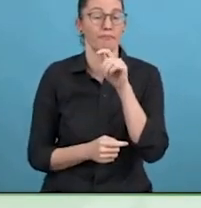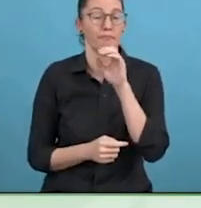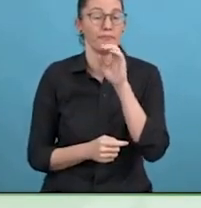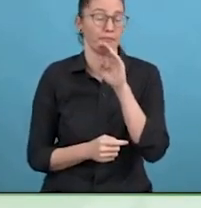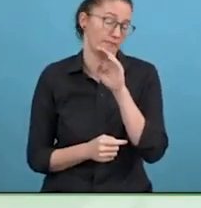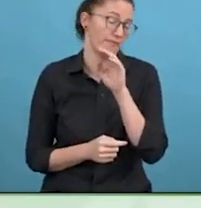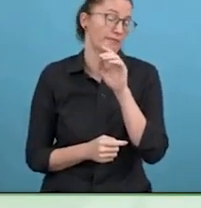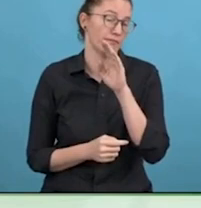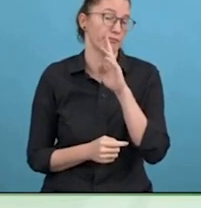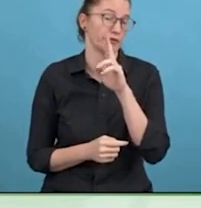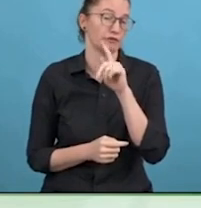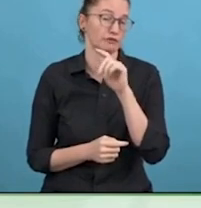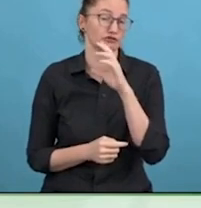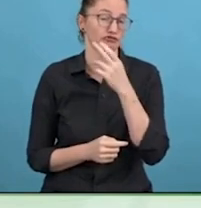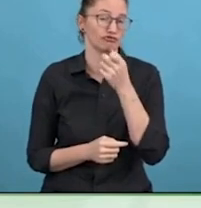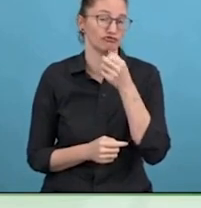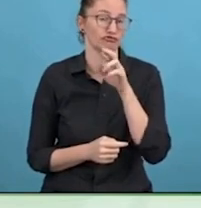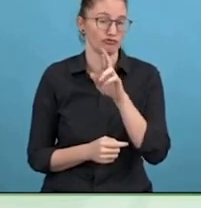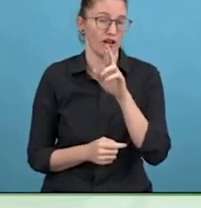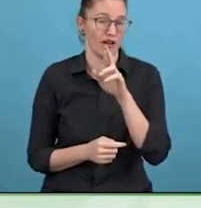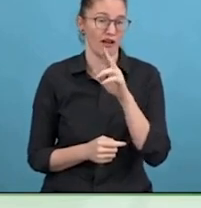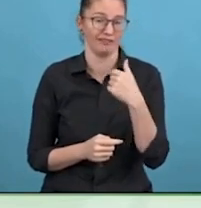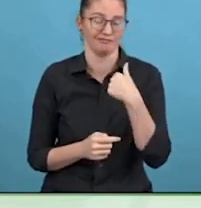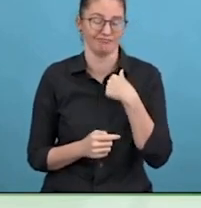centre at the Israel Institute.